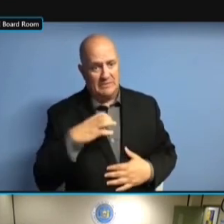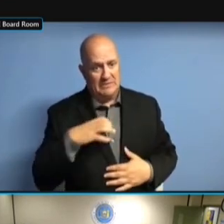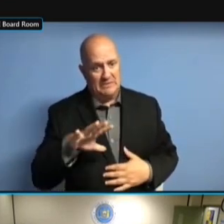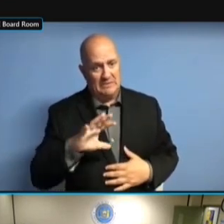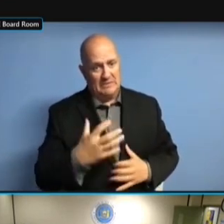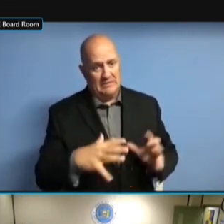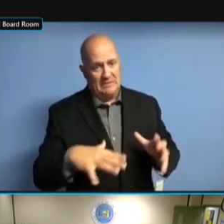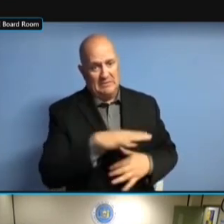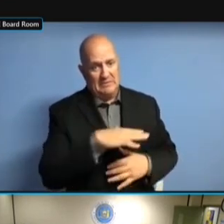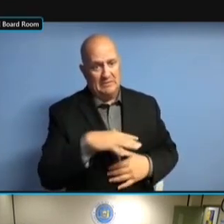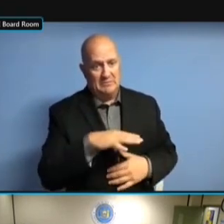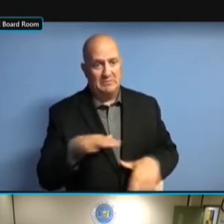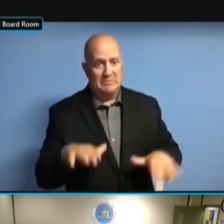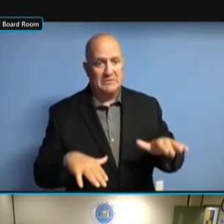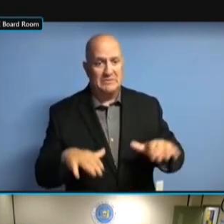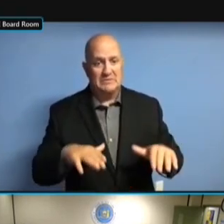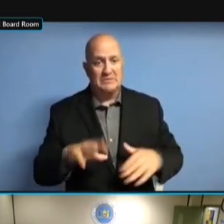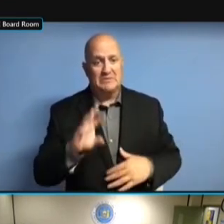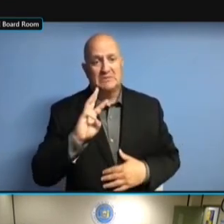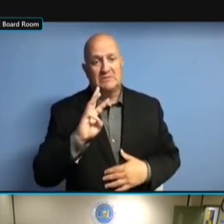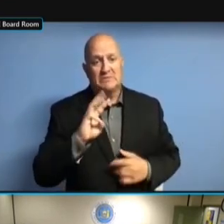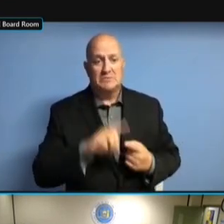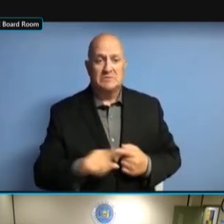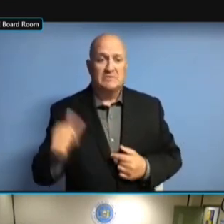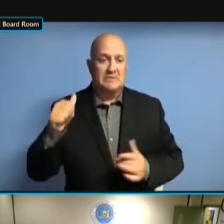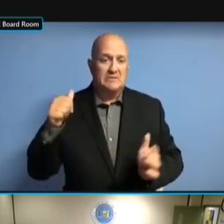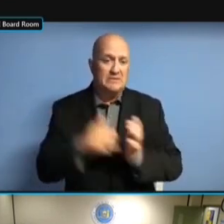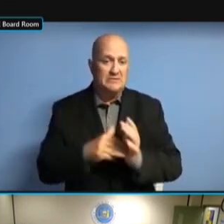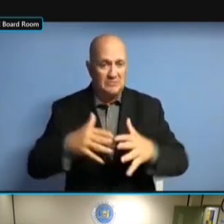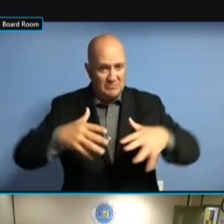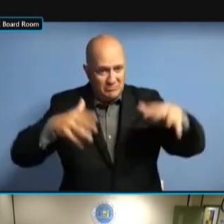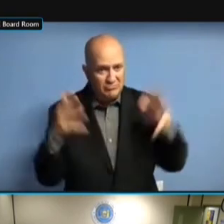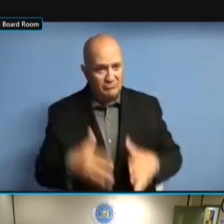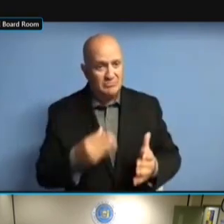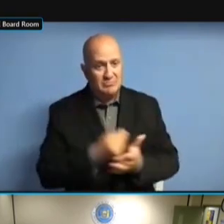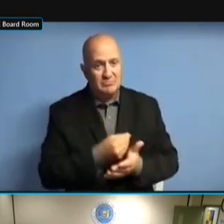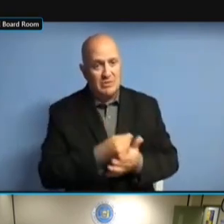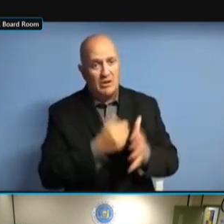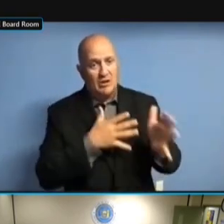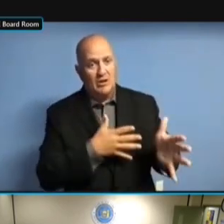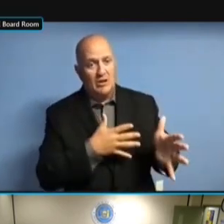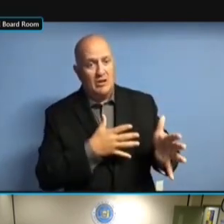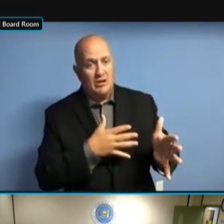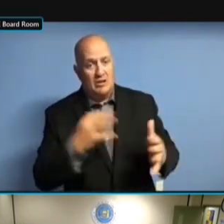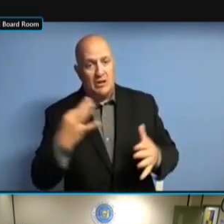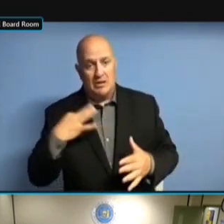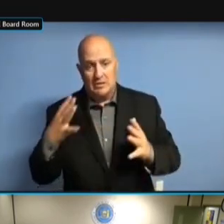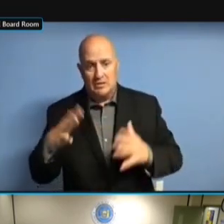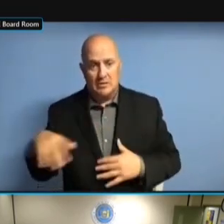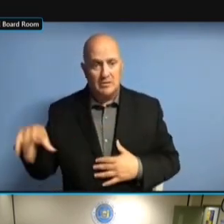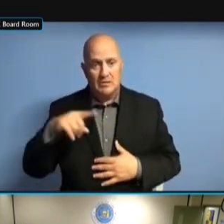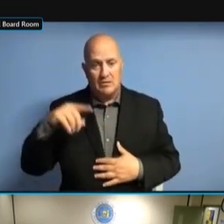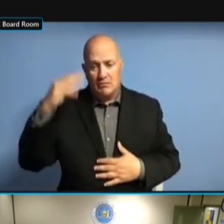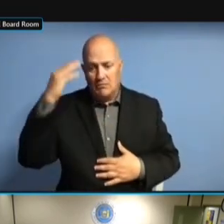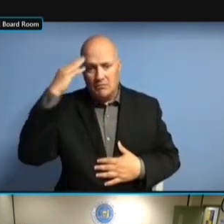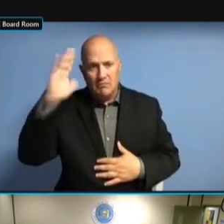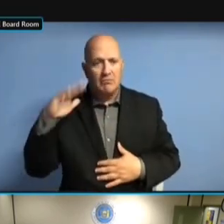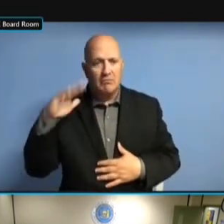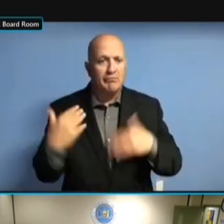$10,000 AND NEITHER THE $10,000 AND NEITHER THE CANDIDATE $10,000 AND NEITHER THE CANDIDATE HAS $10,000 AND NEITHER THE CANDIDATE HAS ANY $10,000 AND NEITHER THE CANDIDATE HAS ANY IDEA $10,000 AND NEITHER THE CANDIDATE HAS ANY IDEA WHY $10,000 AND NEITHER THE CANDIDATE HAS ANY IDEA WHY THERE CANDIDATE HAS ANY IDEA WHY THERE CANDIDATE HAS ANY IDEA WHY THERE IS CANDIDATE HAS ANY IDEA WHY THERE IS A CANDIDATE HAS ANY IDEA WHY THERE IS A BALANCE CANDIDATE HAS ANY IDEA WHY THERE IS A BALANCE AND CANDIDATE HAS ANY IDEA WHY THERE IS A BALANCE AND THEY CANDIDATE HAS ANY IDEA WHY THERE IS A BALANCE AND THEY HAVE CANDIDATE HAS ANY IDEA WHY THERE IS A BALANCE AND THEY HAVE NOT IS A BALANCE AND THEY HAVE NOT IS A BALANCE AND THEY HAVE NOT TALKED IS A BALANCE AND THEY HAVE NOT TALKED WITH IS A BALANCE AND THEY HAVE NOT TALKED WITH THEIR IS A BALANCE AND THEY HAVE NOT TALKED WITH THEIR TREASURER IS A BALANCE AND THEY HAVE NOT TALKED WITH THEIR TREASURER IN TALKED WITH THEIR TREASURER IN TALKED WITH THEIR TREASURER IN FIVE TALKED WITH THEIR TREASURER IN FIVE OR